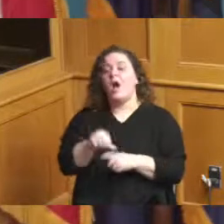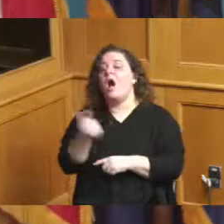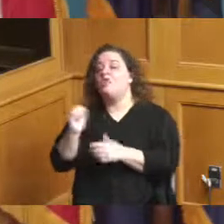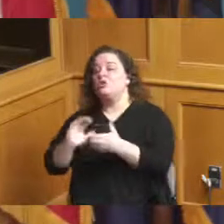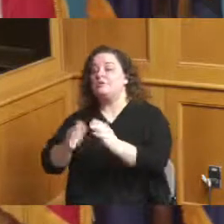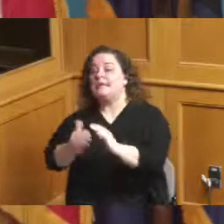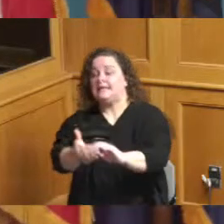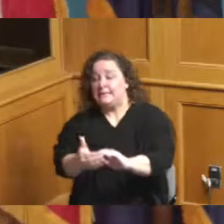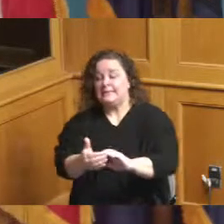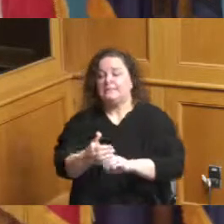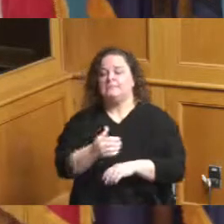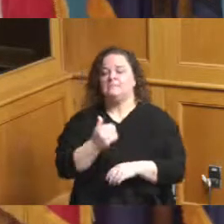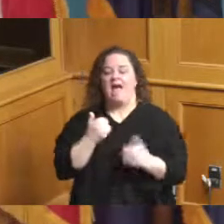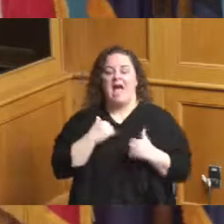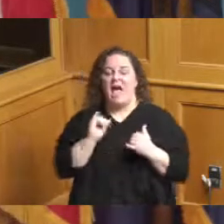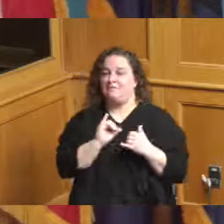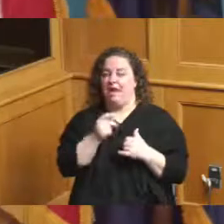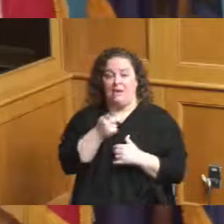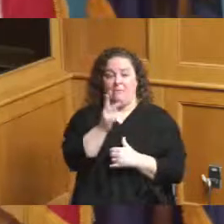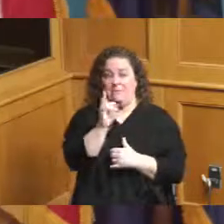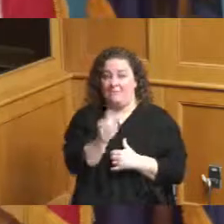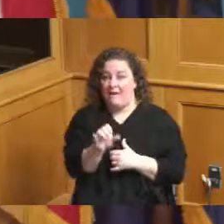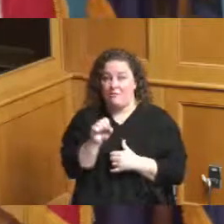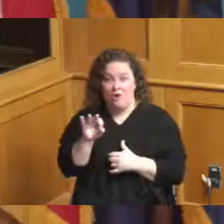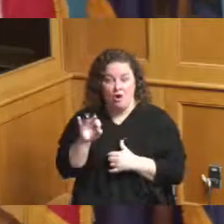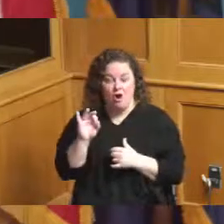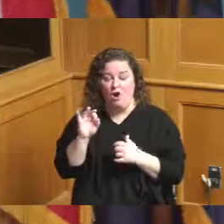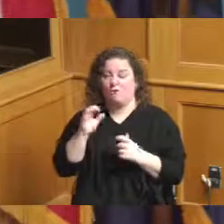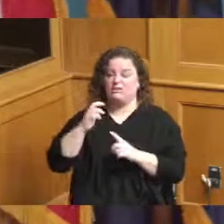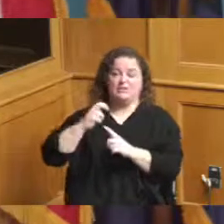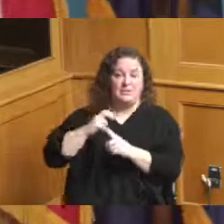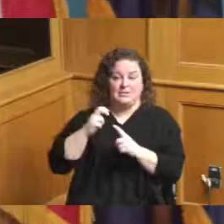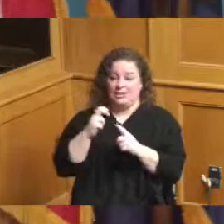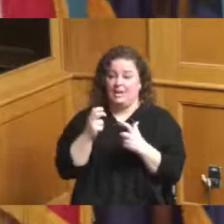when they have these playoff games and championship games where they are in their